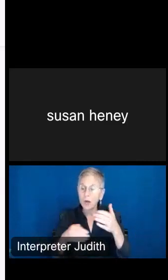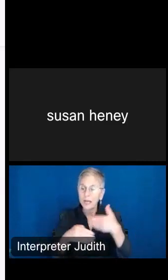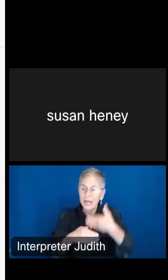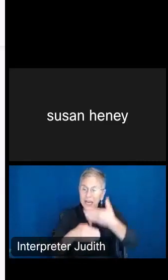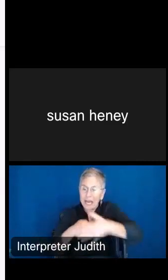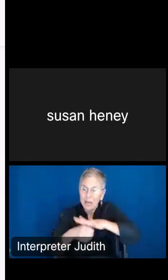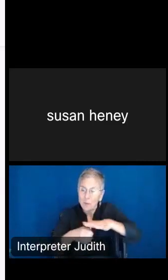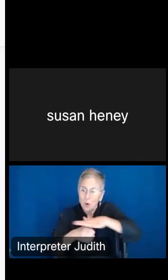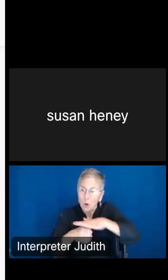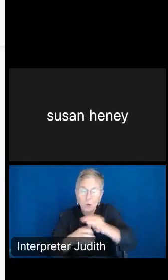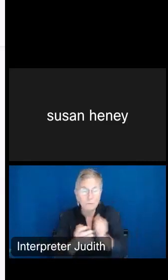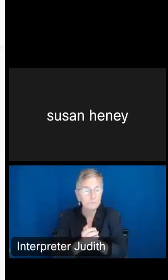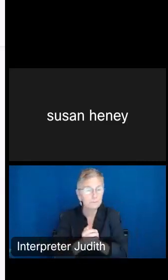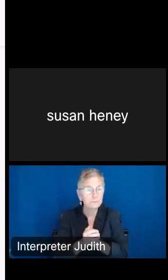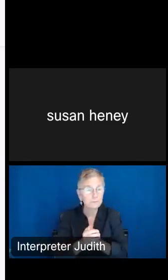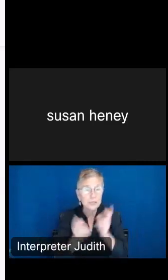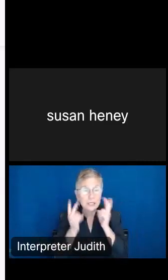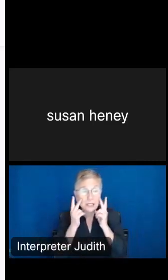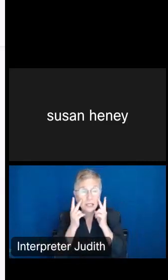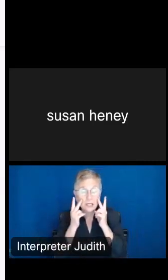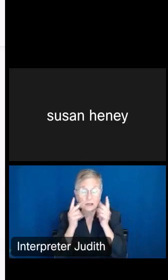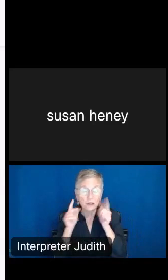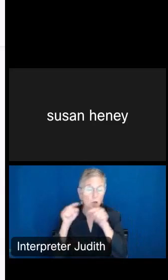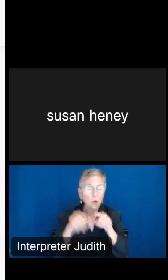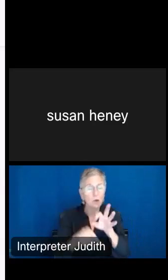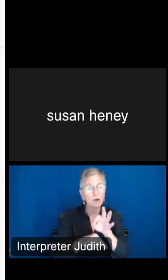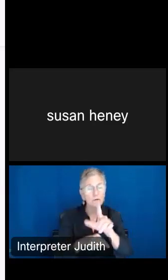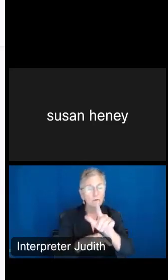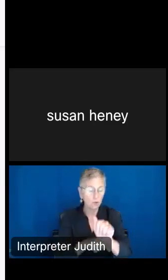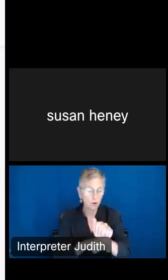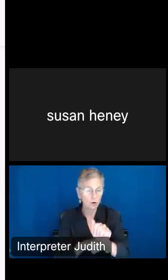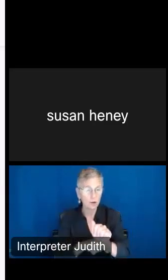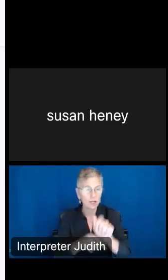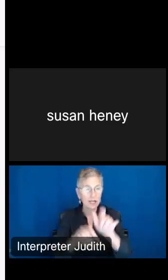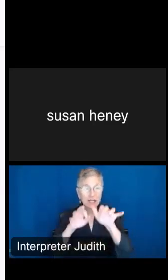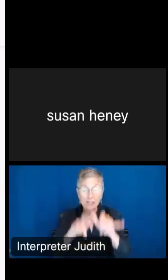it needs. We're going to go to Florida, so you can type it or you can scroll down and